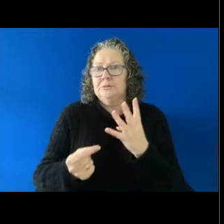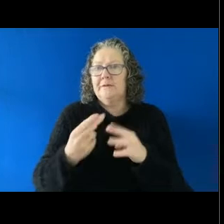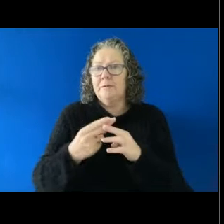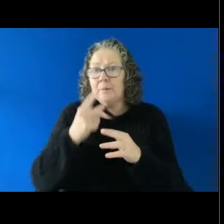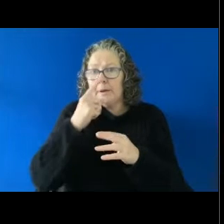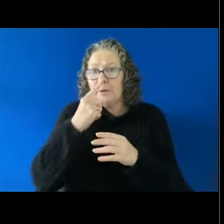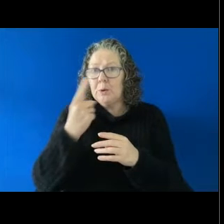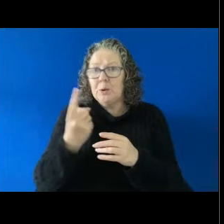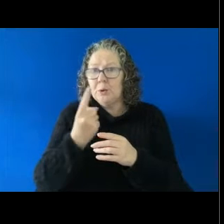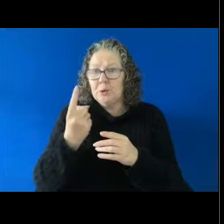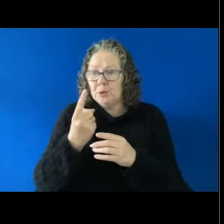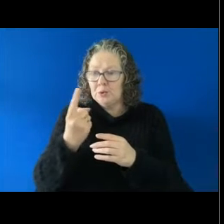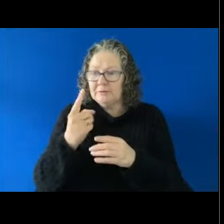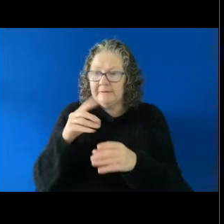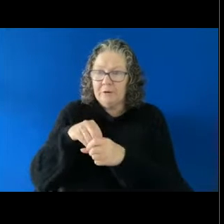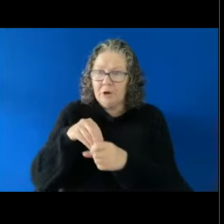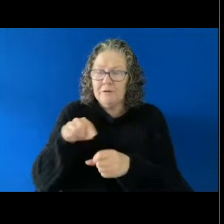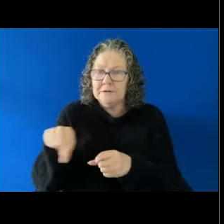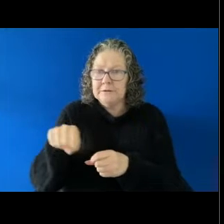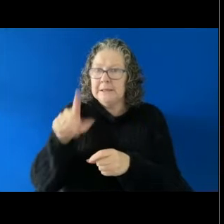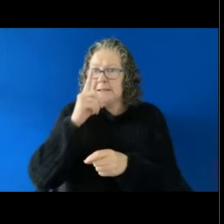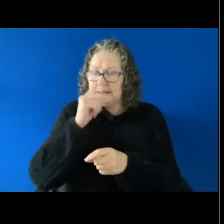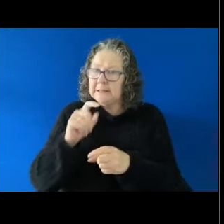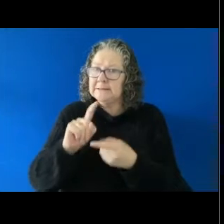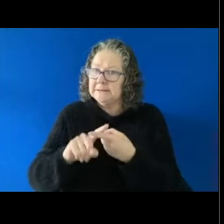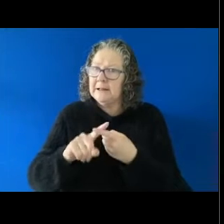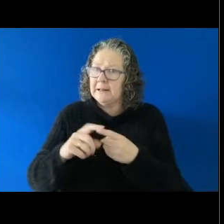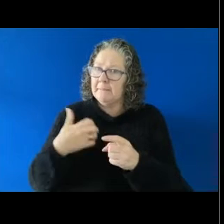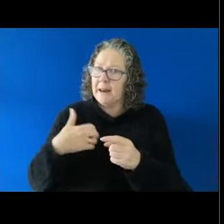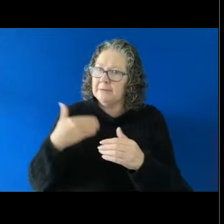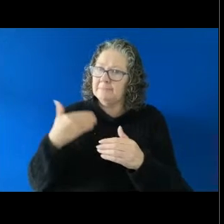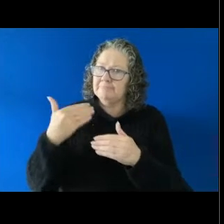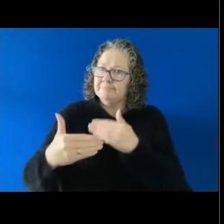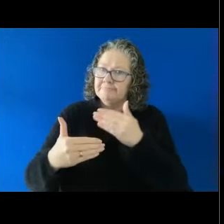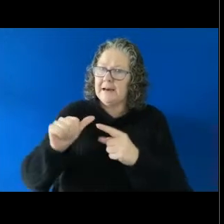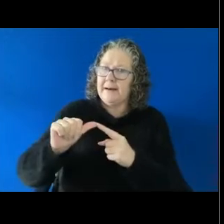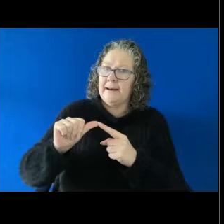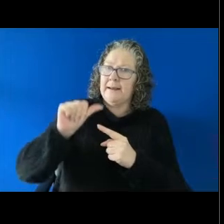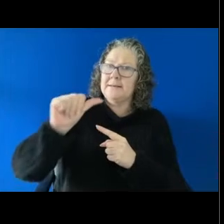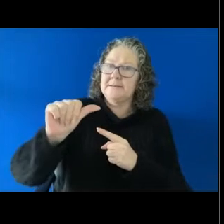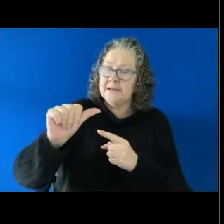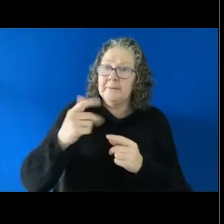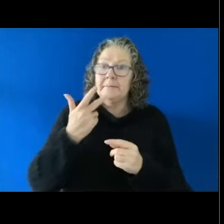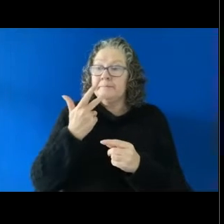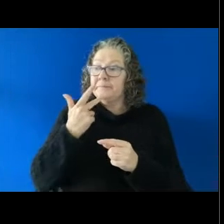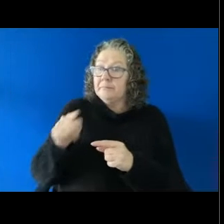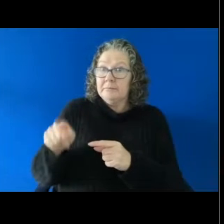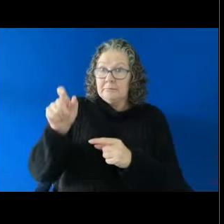to continue to pursue their complaint. So if a person has complained in the QLD Human